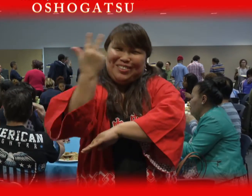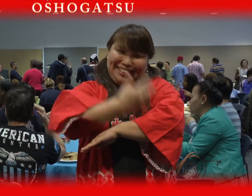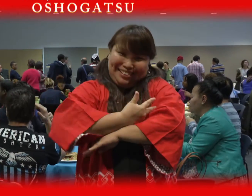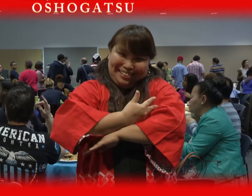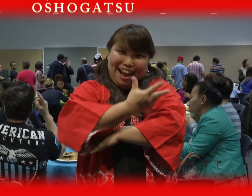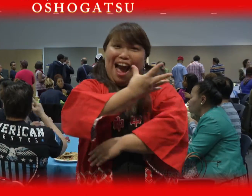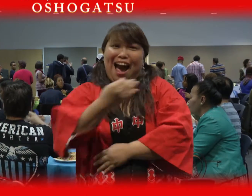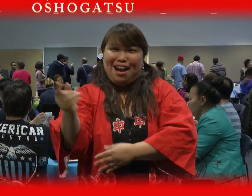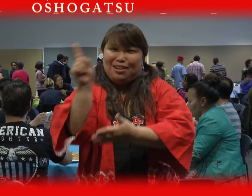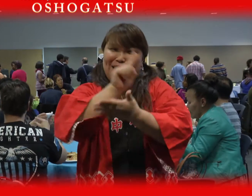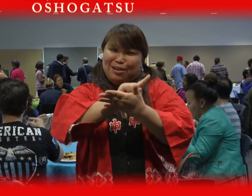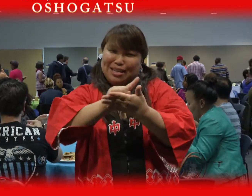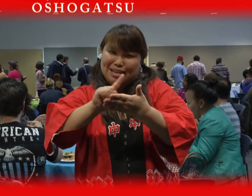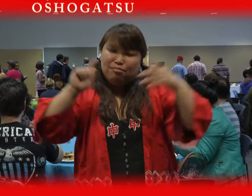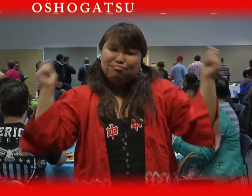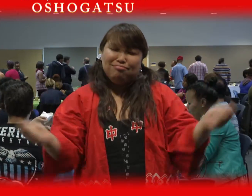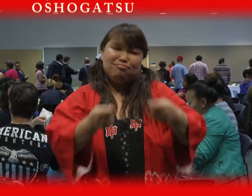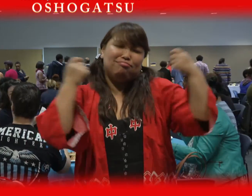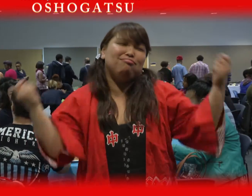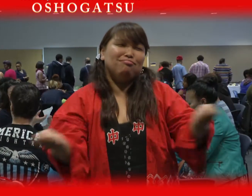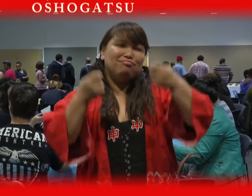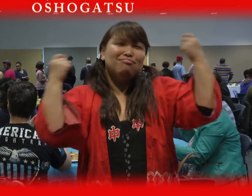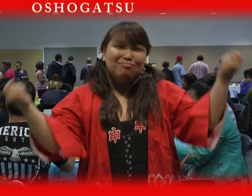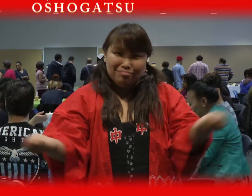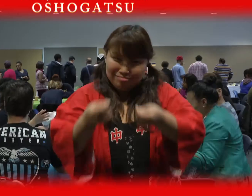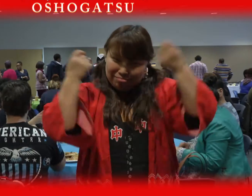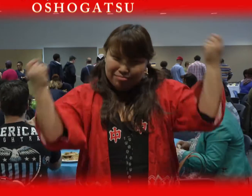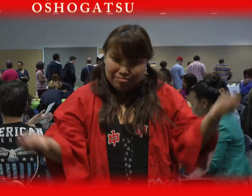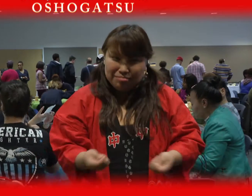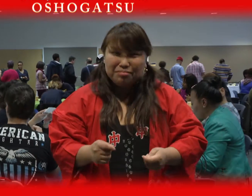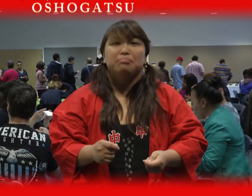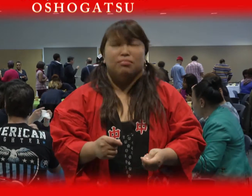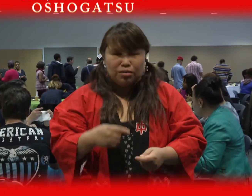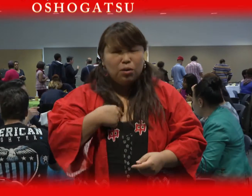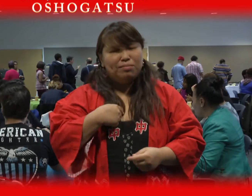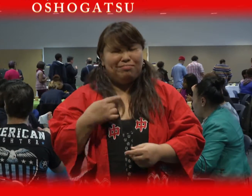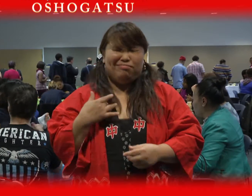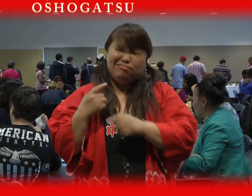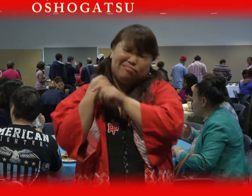It is three days to one week of celebrations.